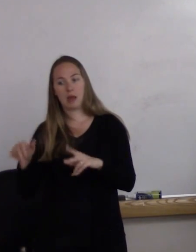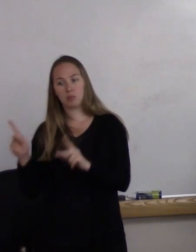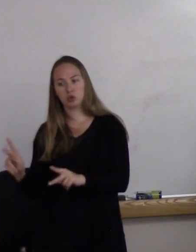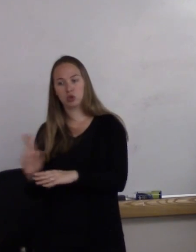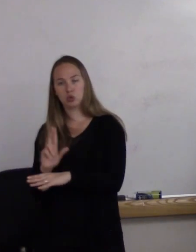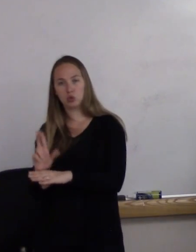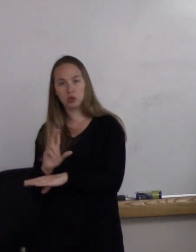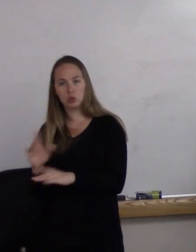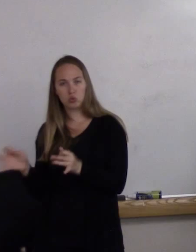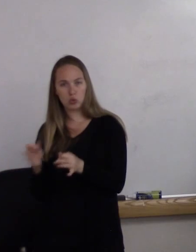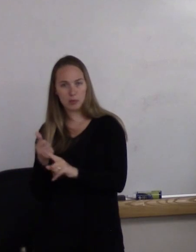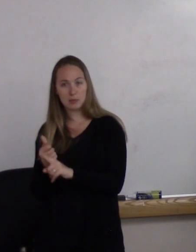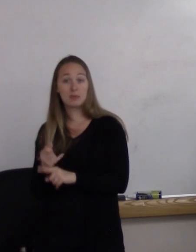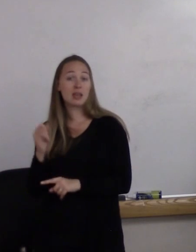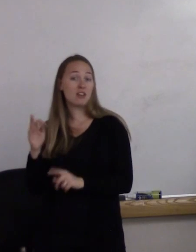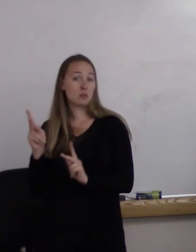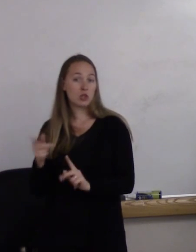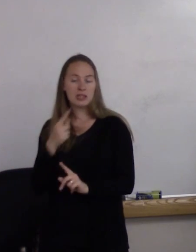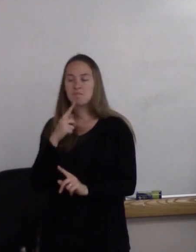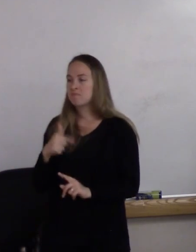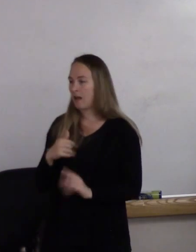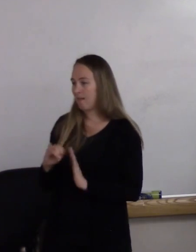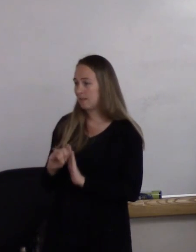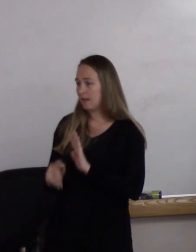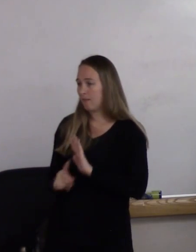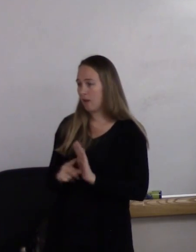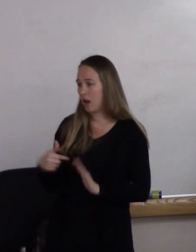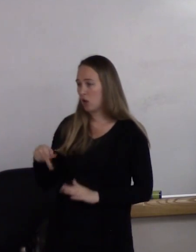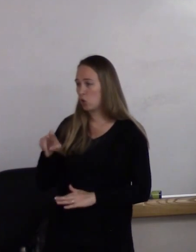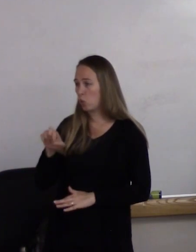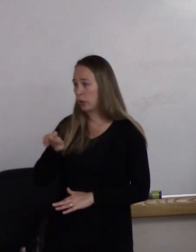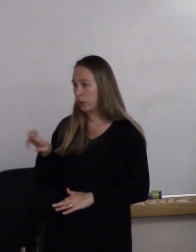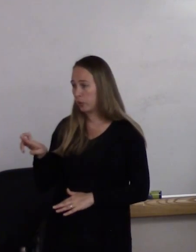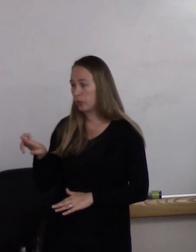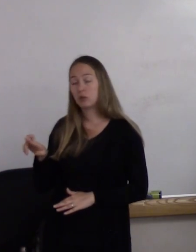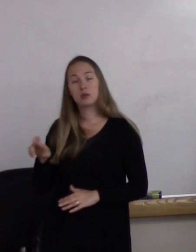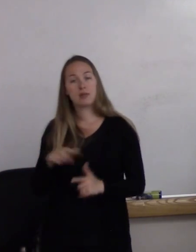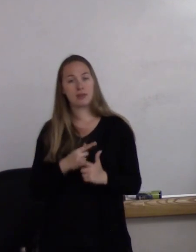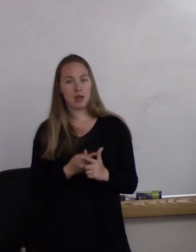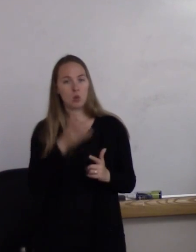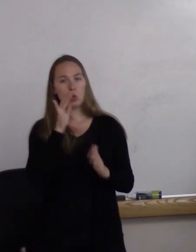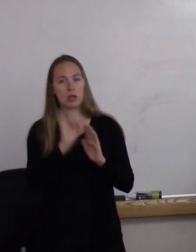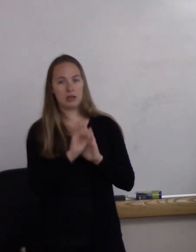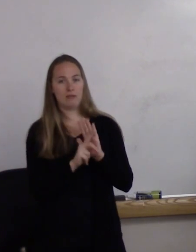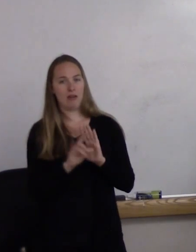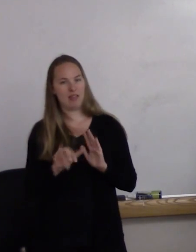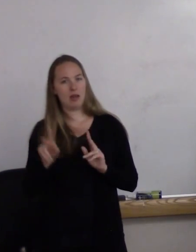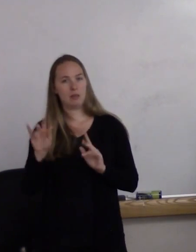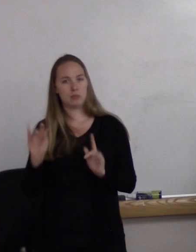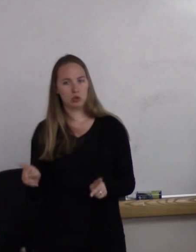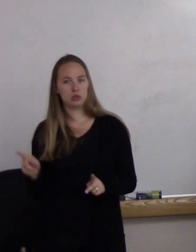So if a person says that "I identify as being queer," then you would identify them as being queer.